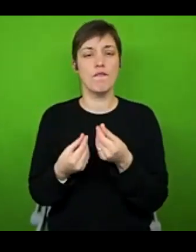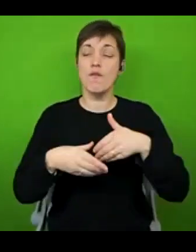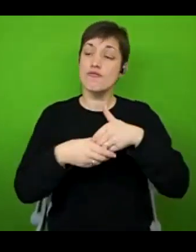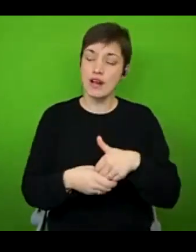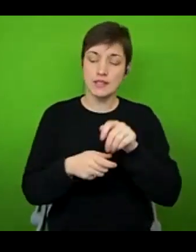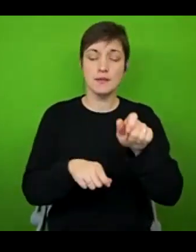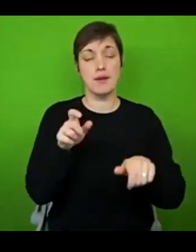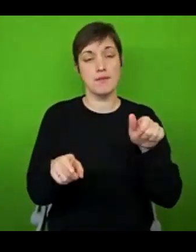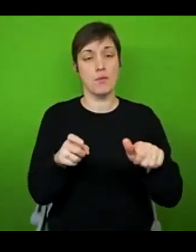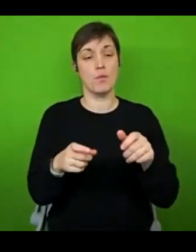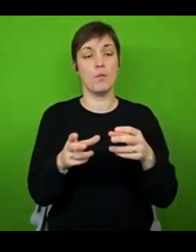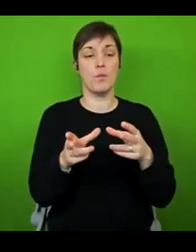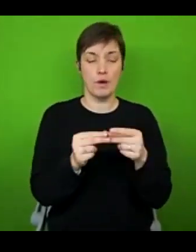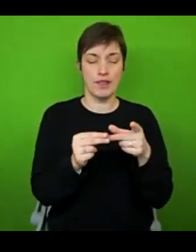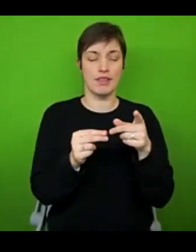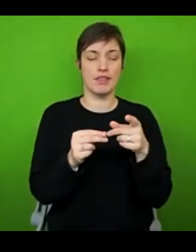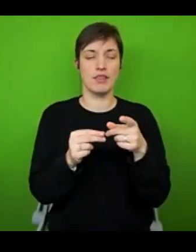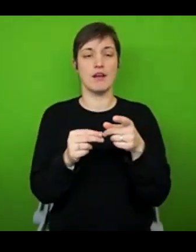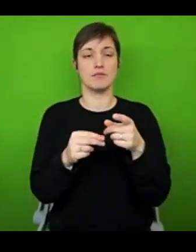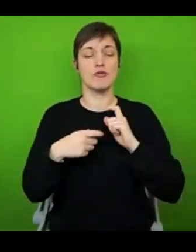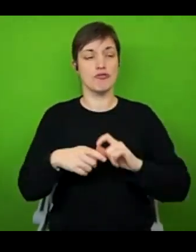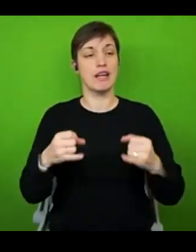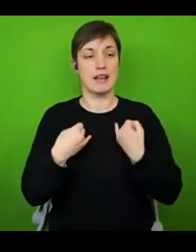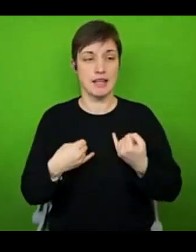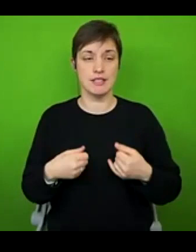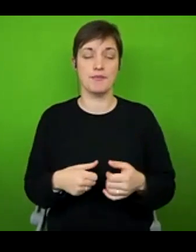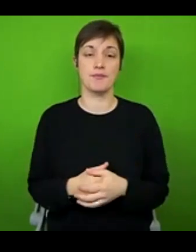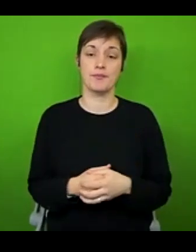illness. This person says: I found LinkedIn the best place to